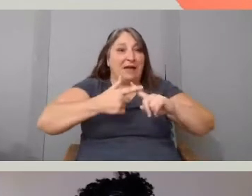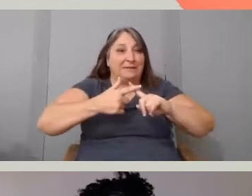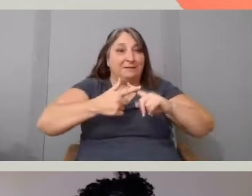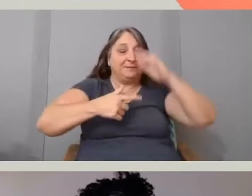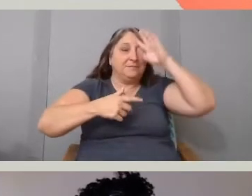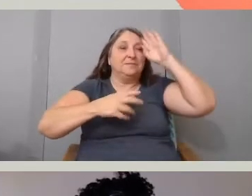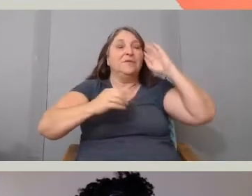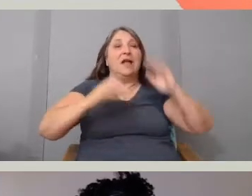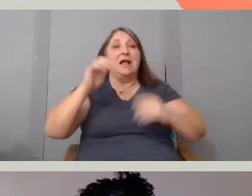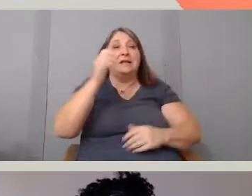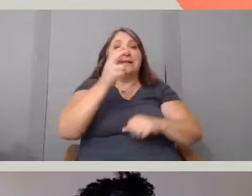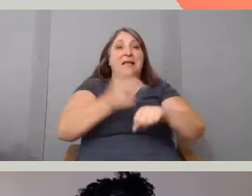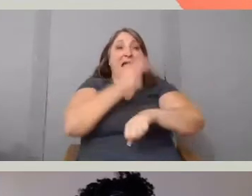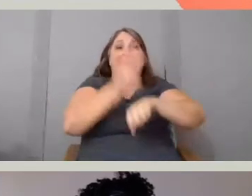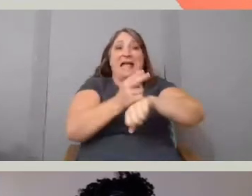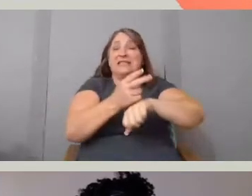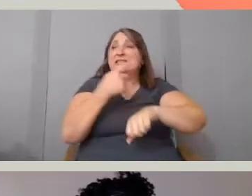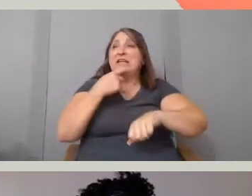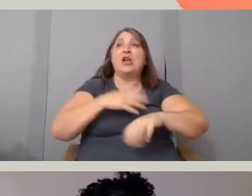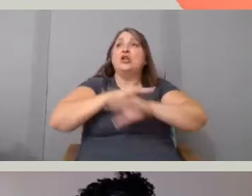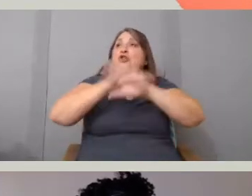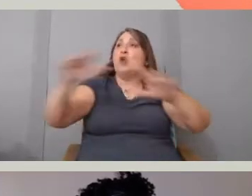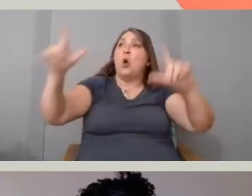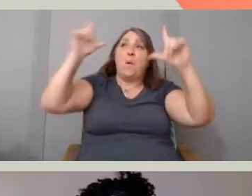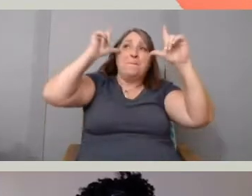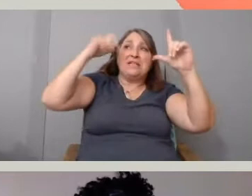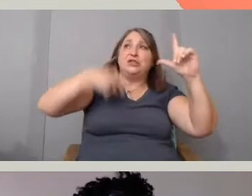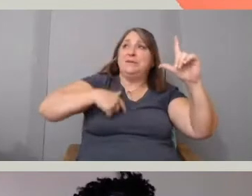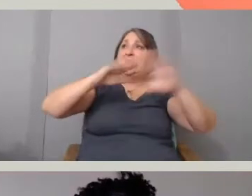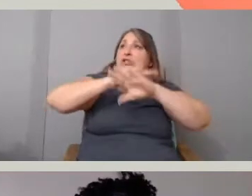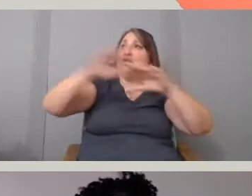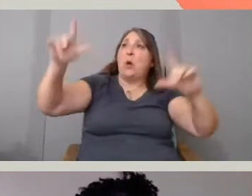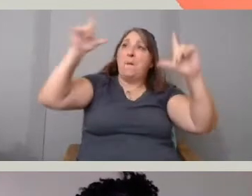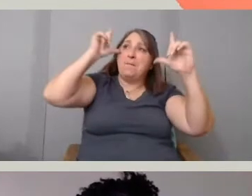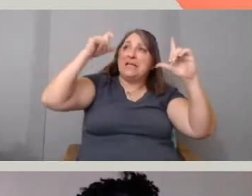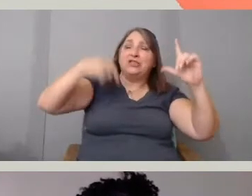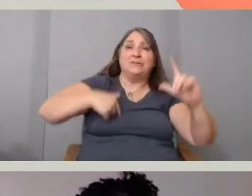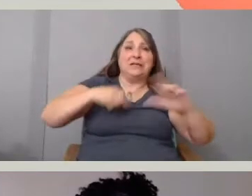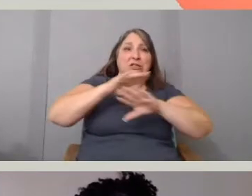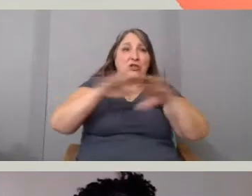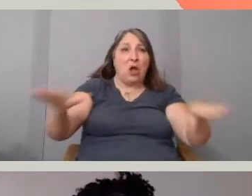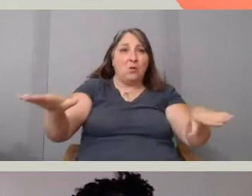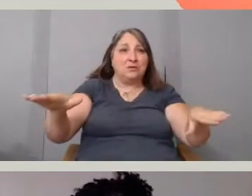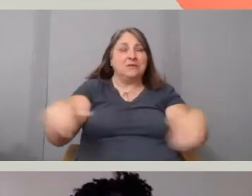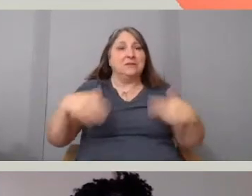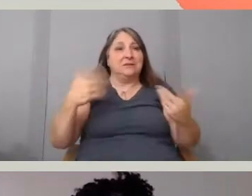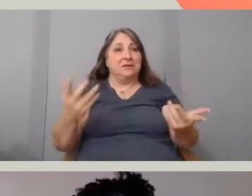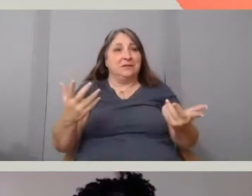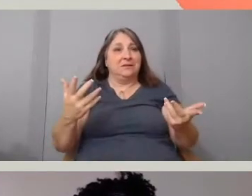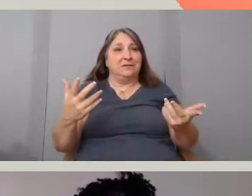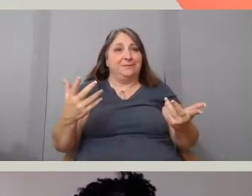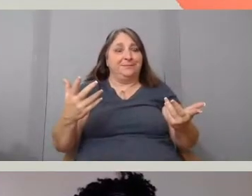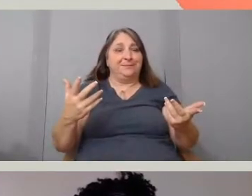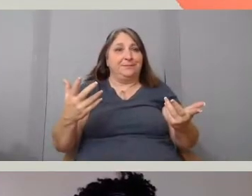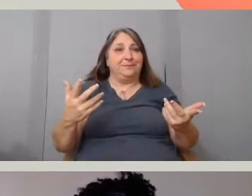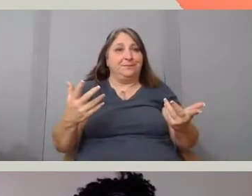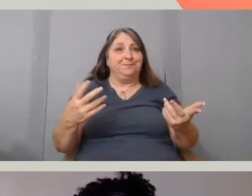don't take my portrait, don't take my portrait, right? And first the Haitian gives a number of reason, right?